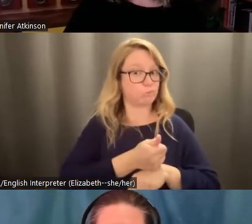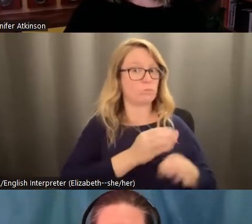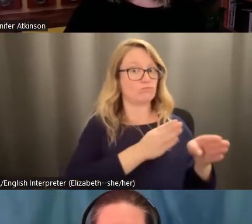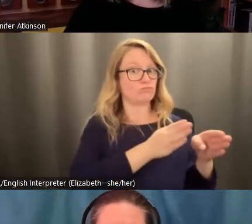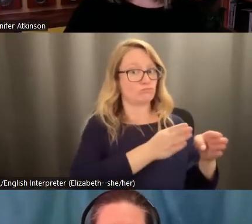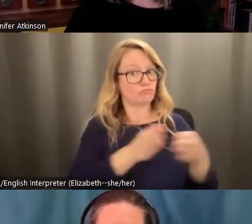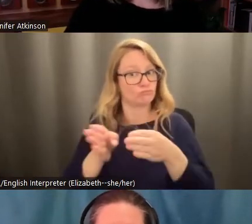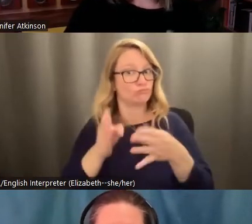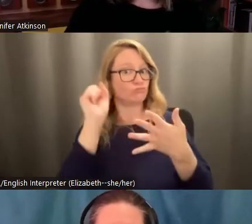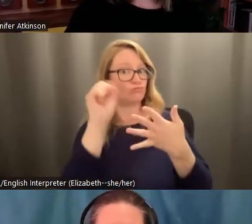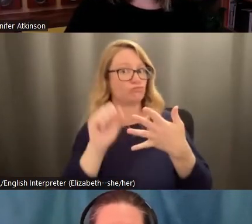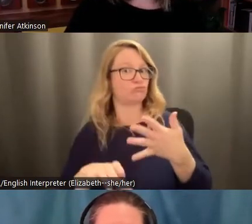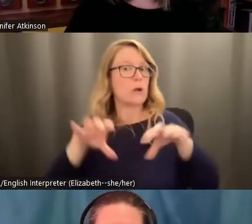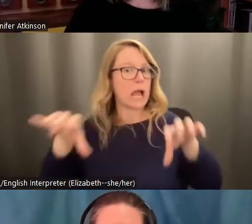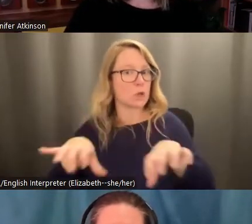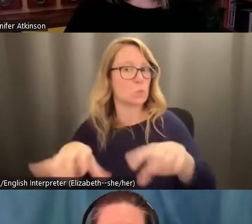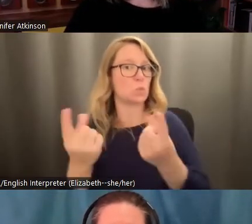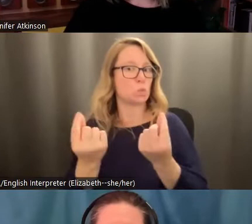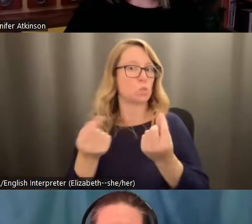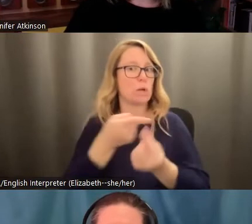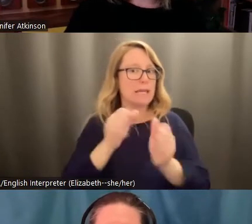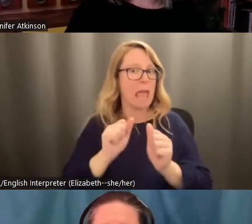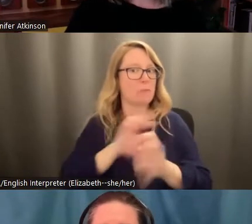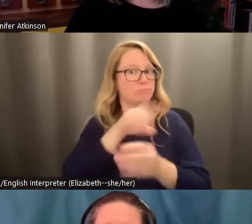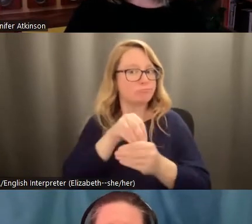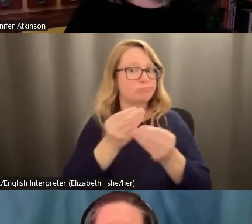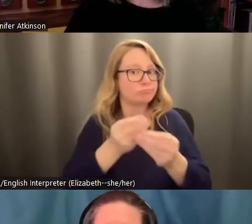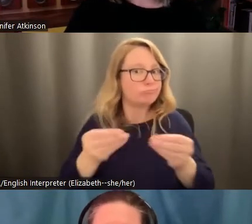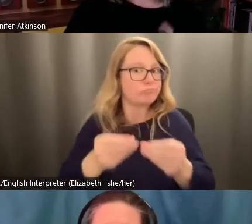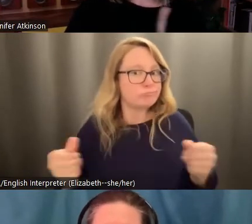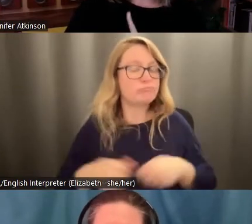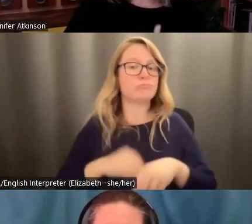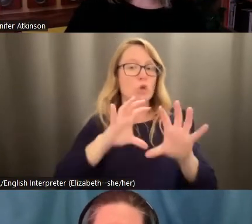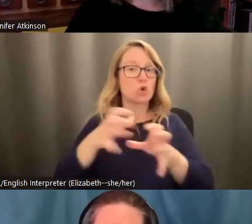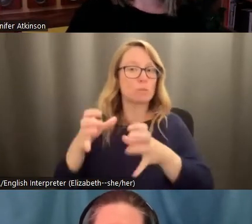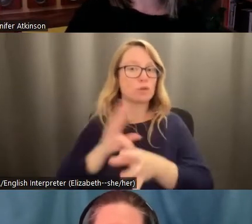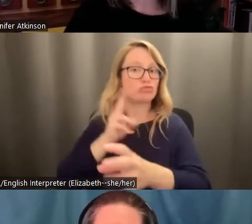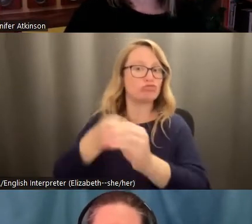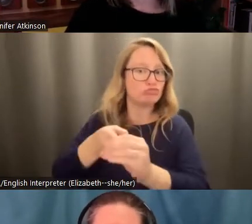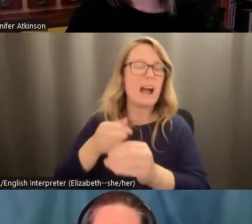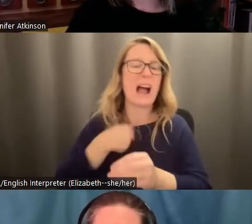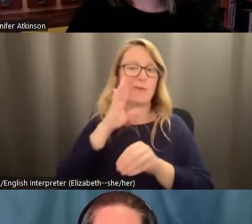that can take solutions that can participate in groups they can connect with, I'm going to cover all of that in some upcoming